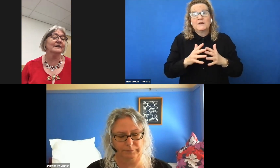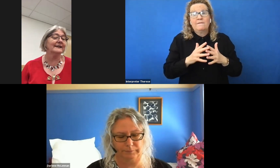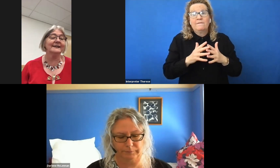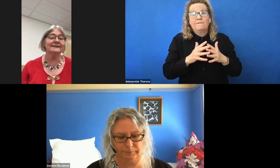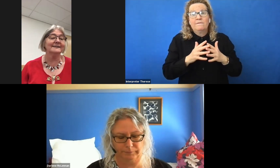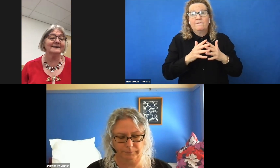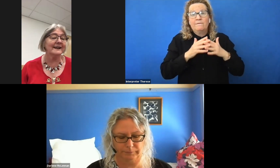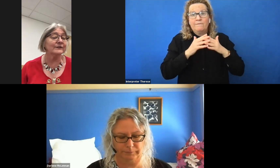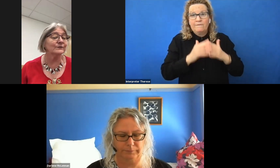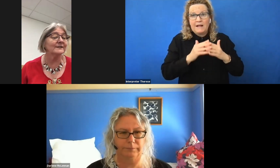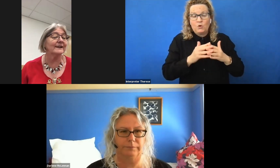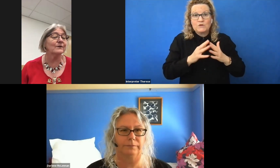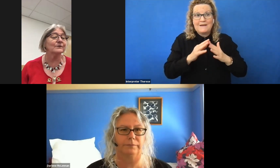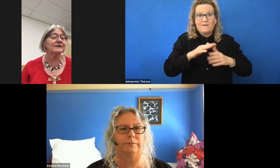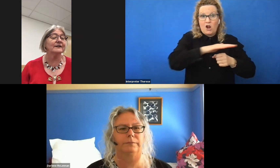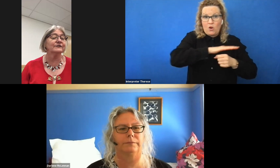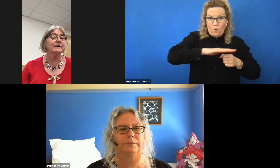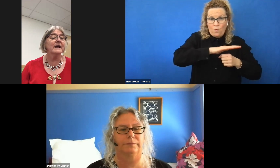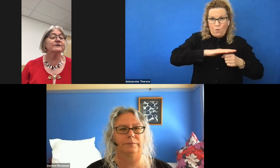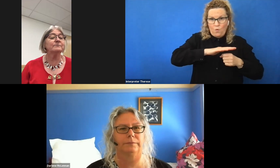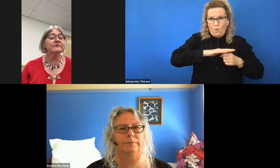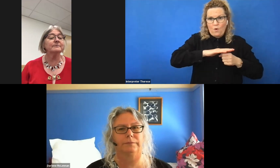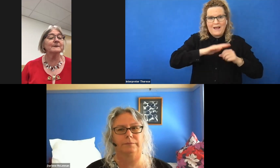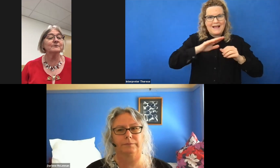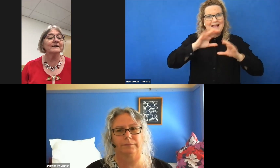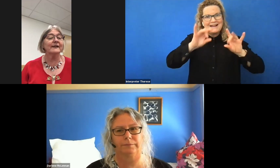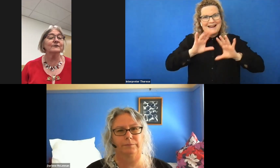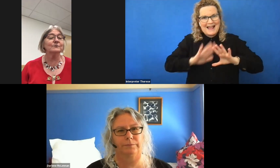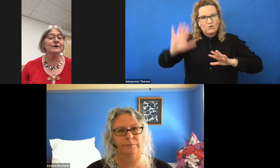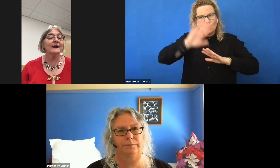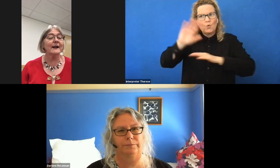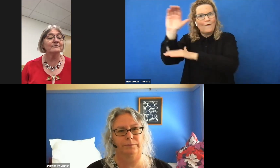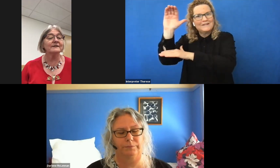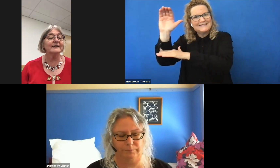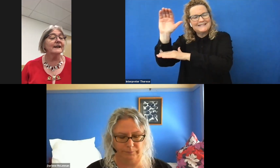and international stakeholder relationship. She brings people together to work collaboratively